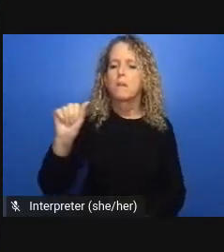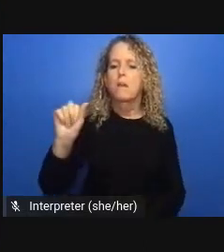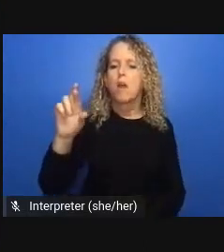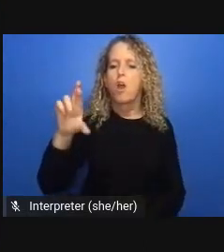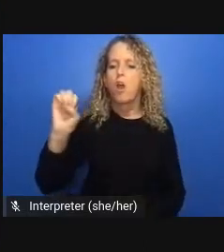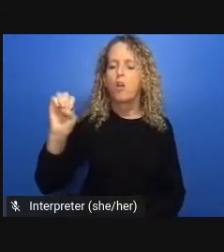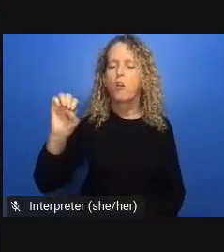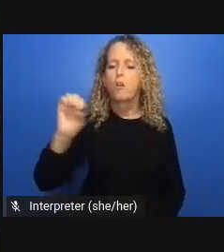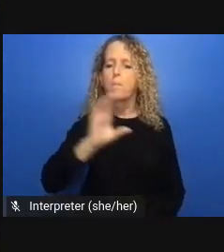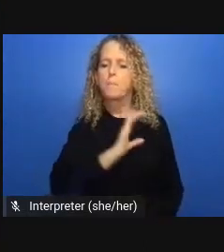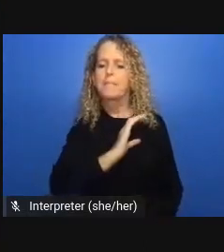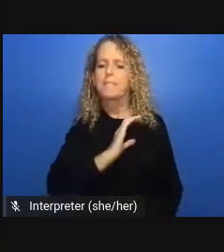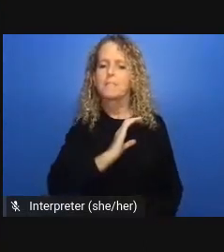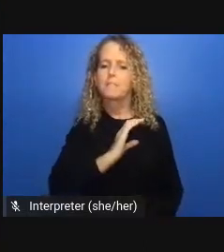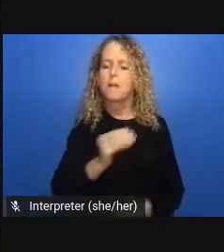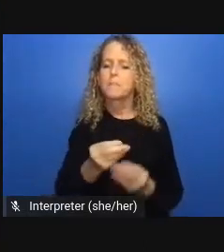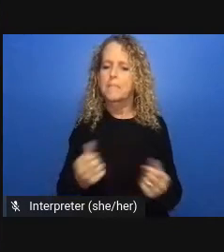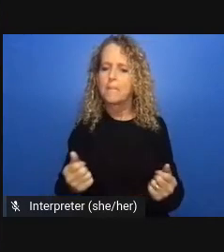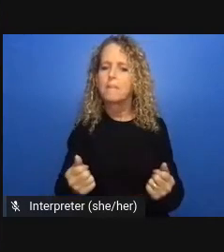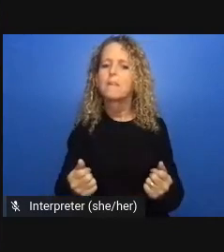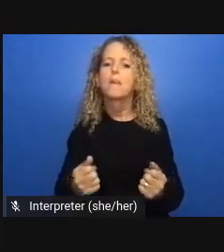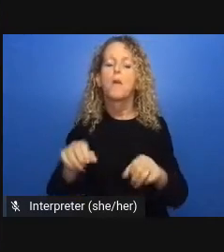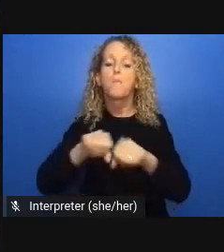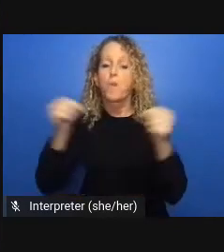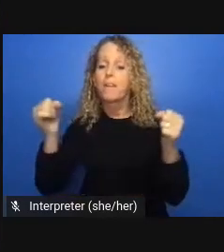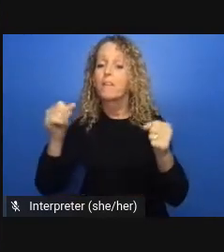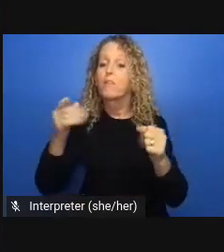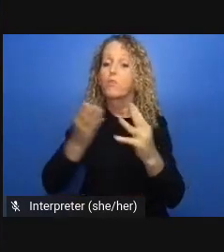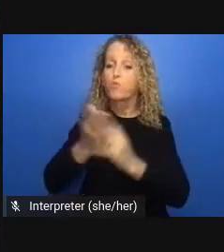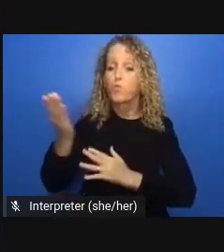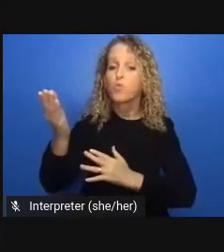with the parallel heartbreaking story of failure to decarcerate